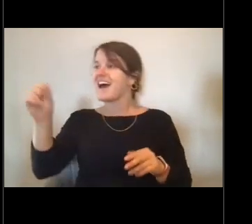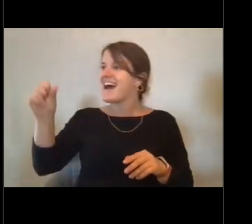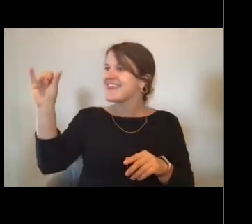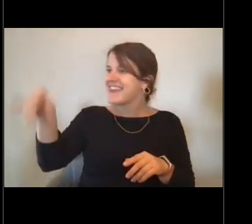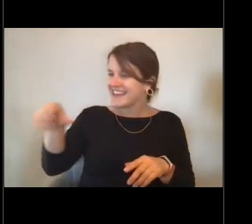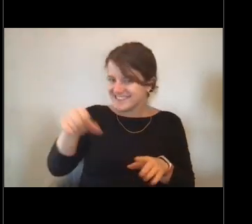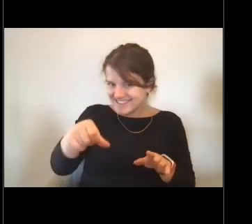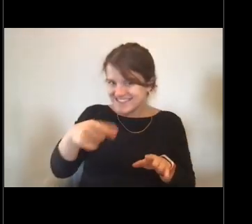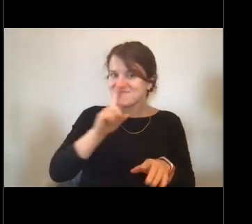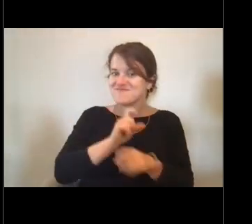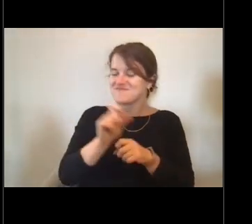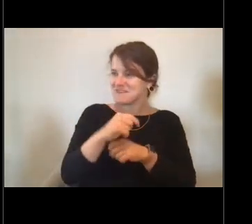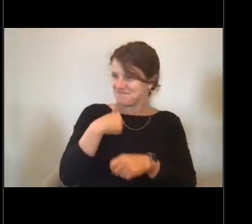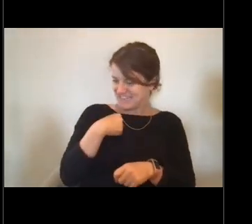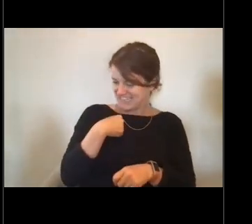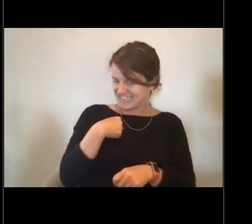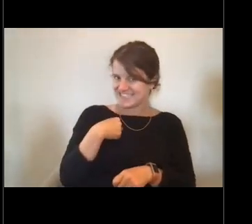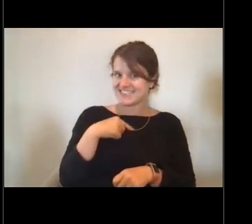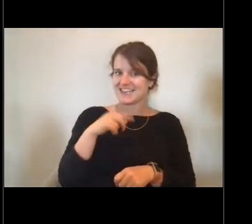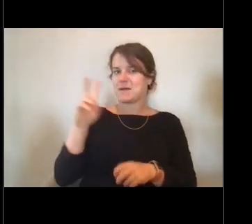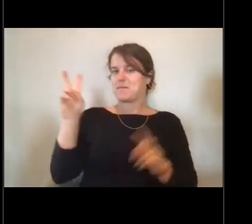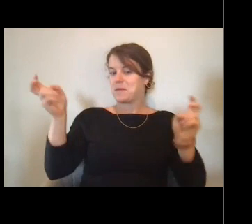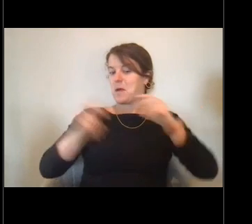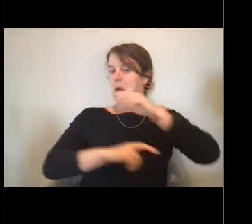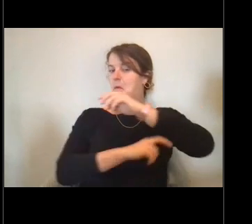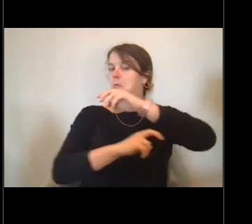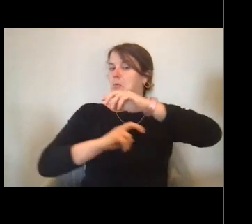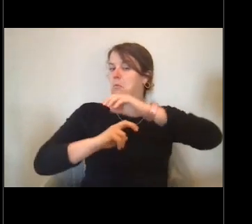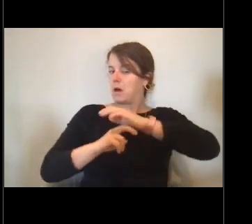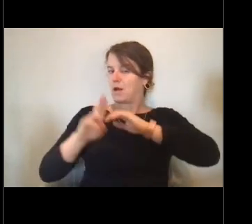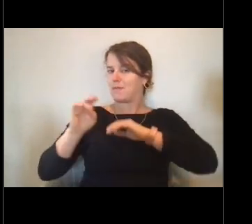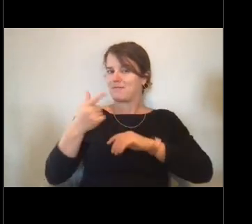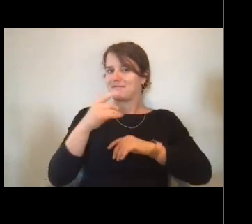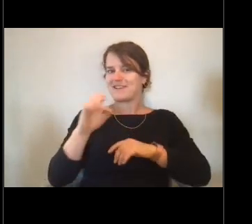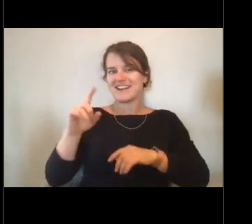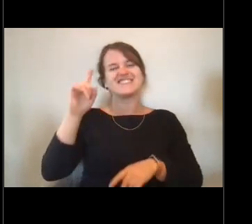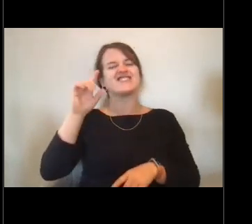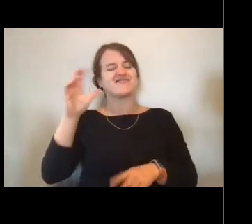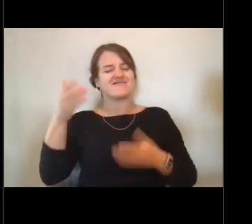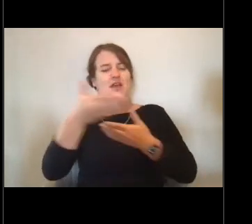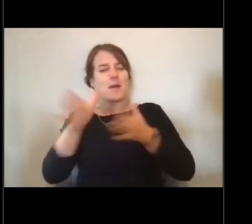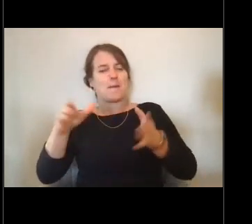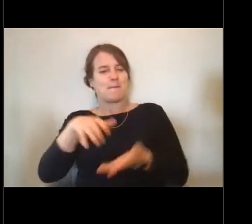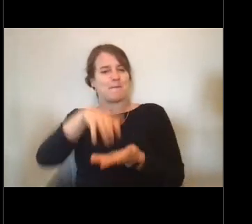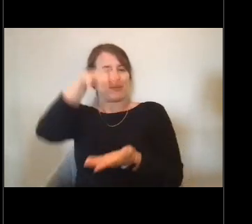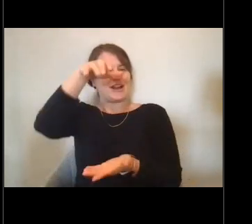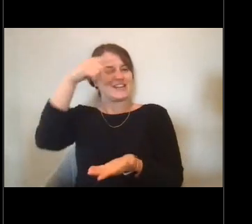That's actually me on the bridge of the Hi'ialakai. That was my first sea assignment.